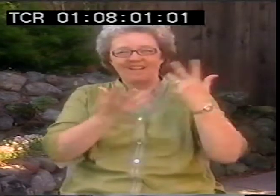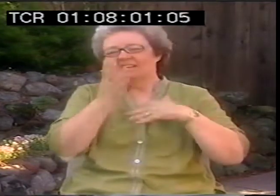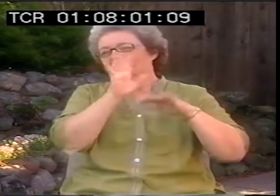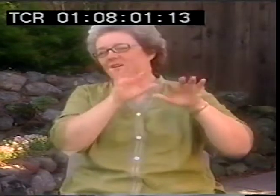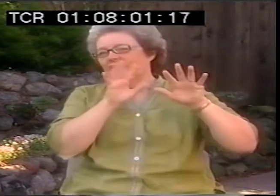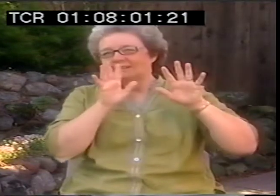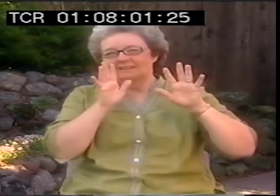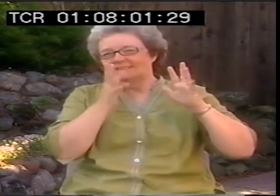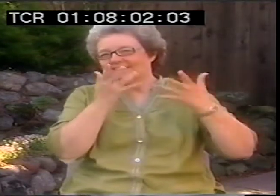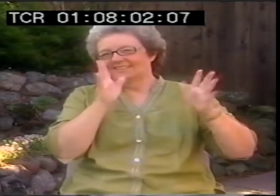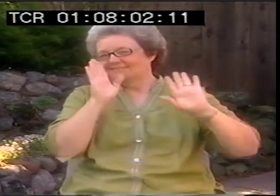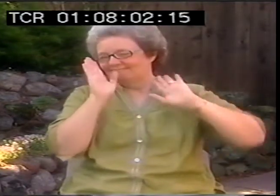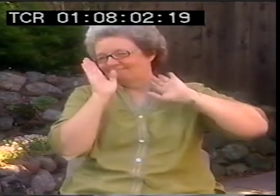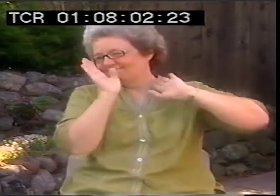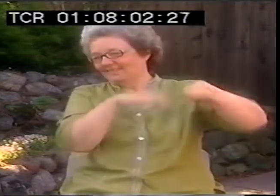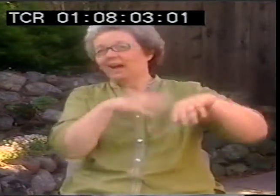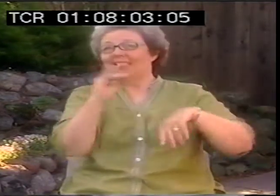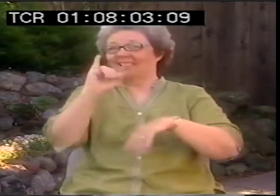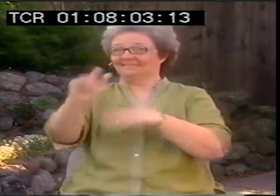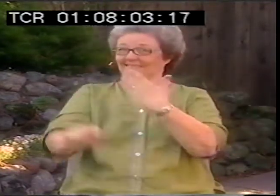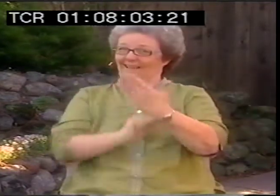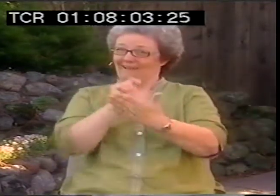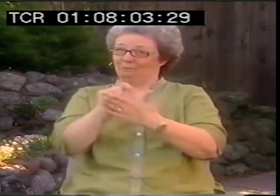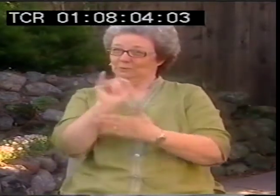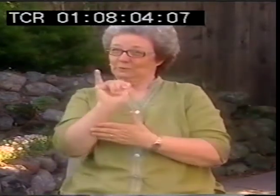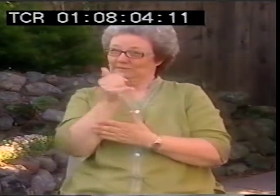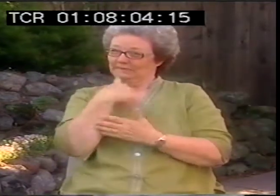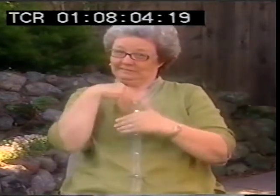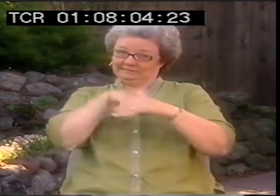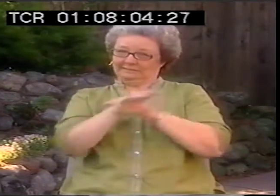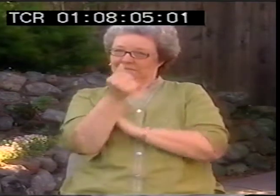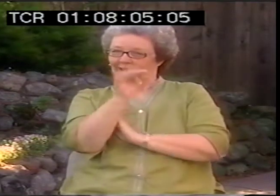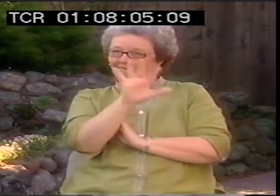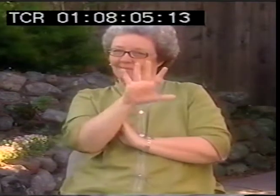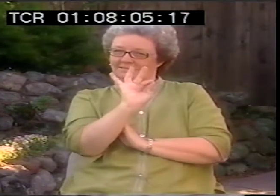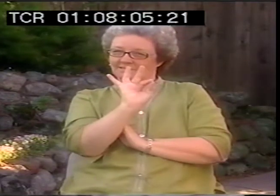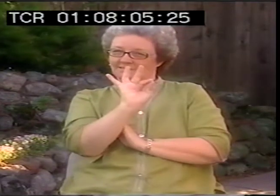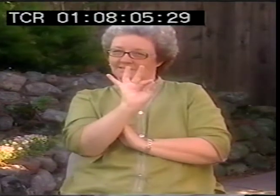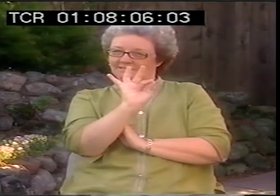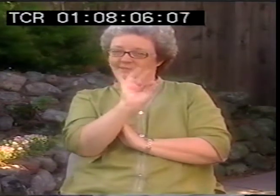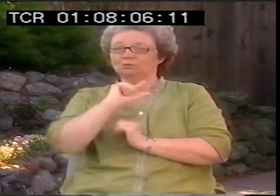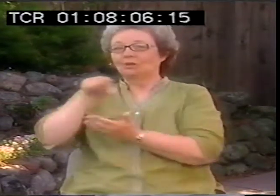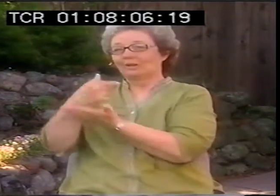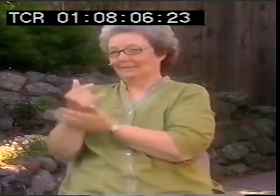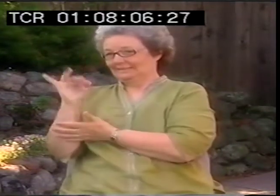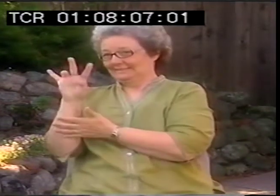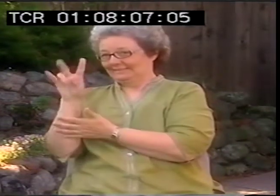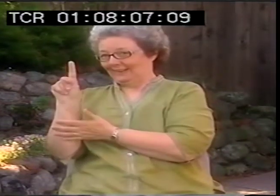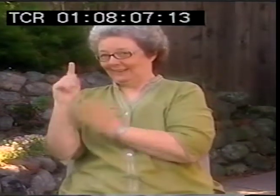So my grades went downhill from there. When I went into school, it was 1959.